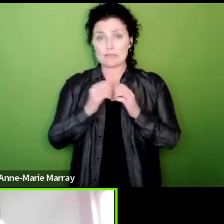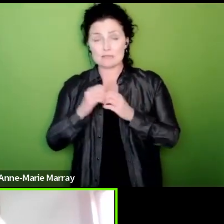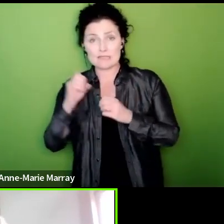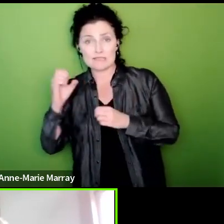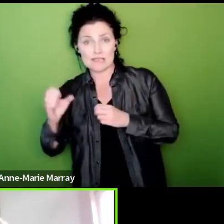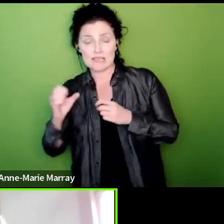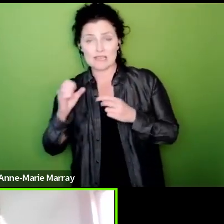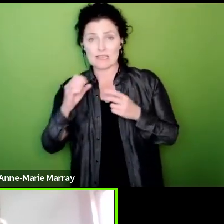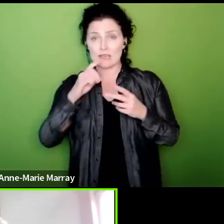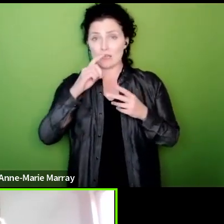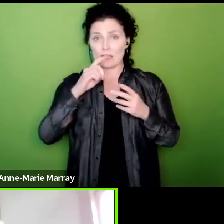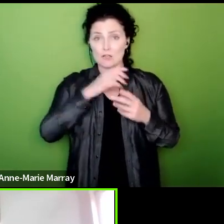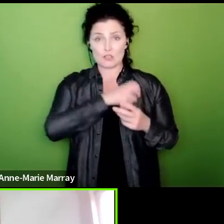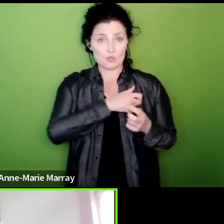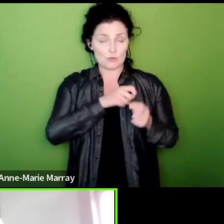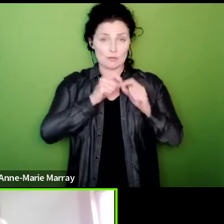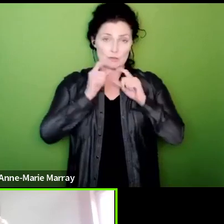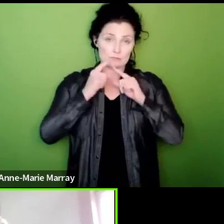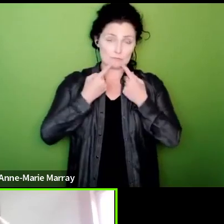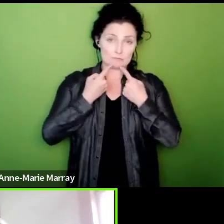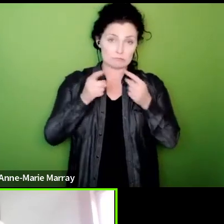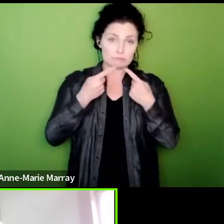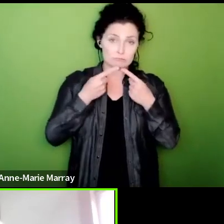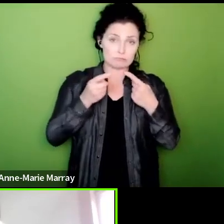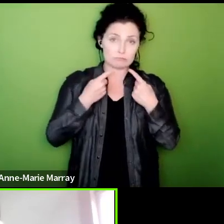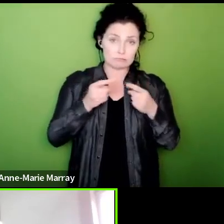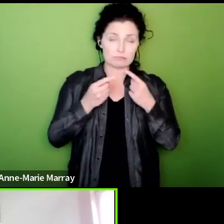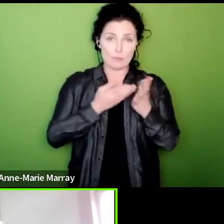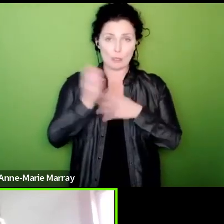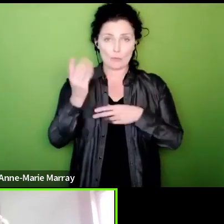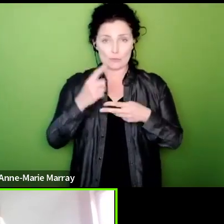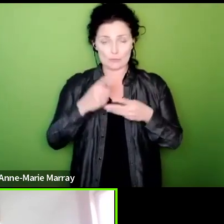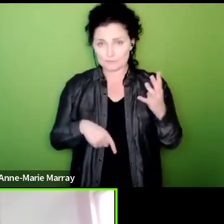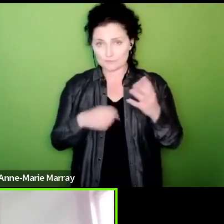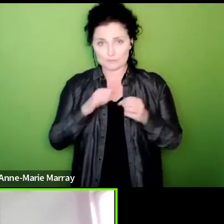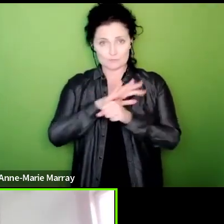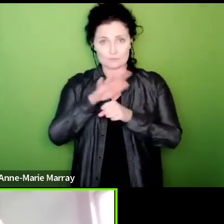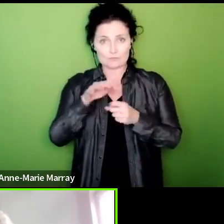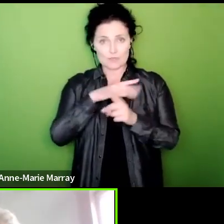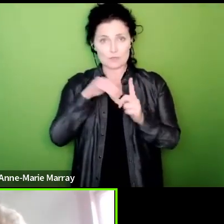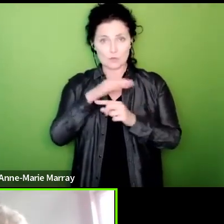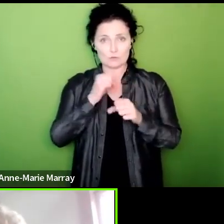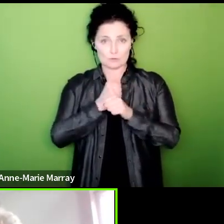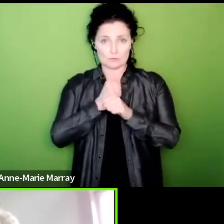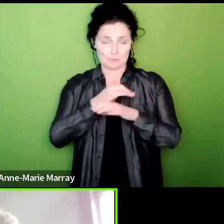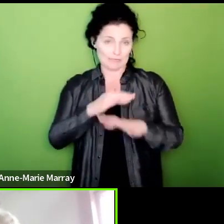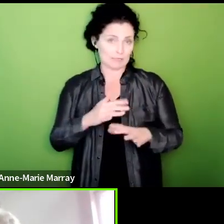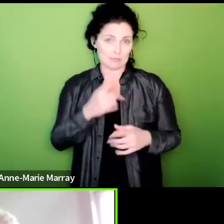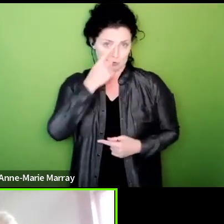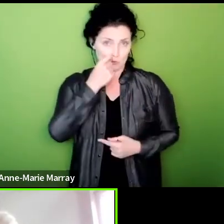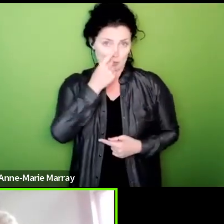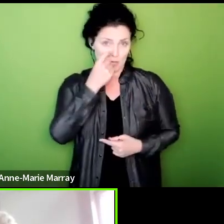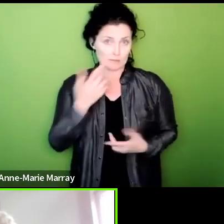the union is putting out Communications clearly I think what what you know it is all factual stuff